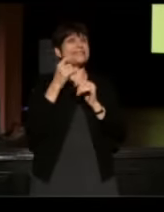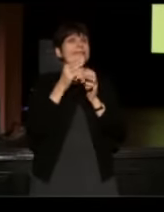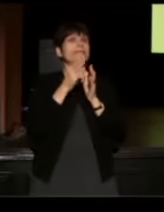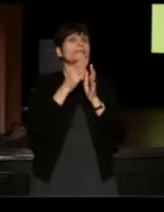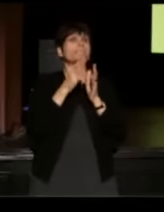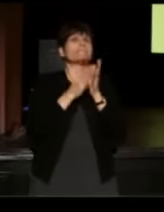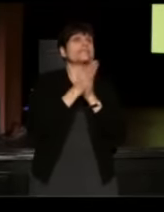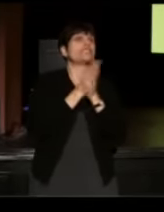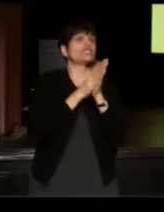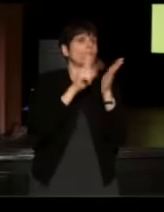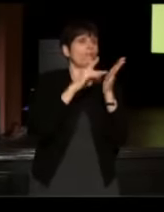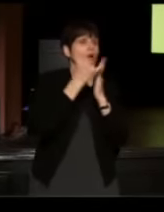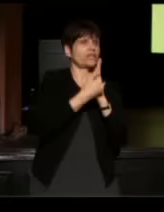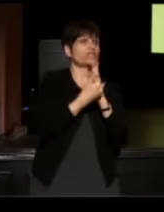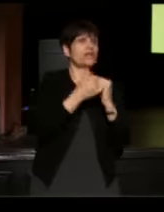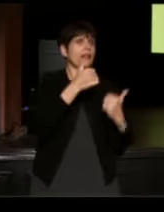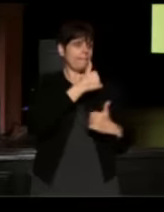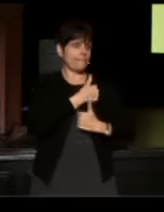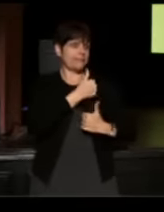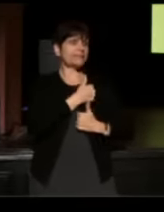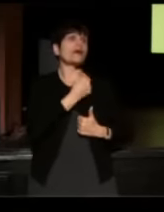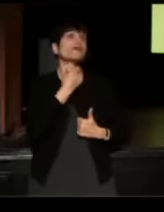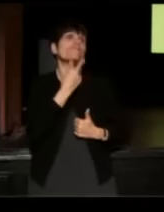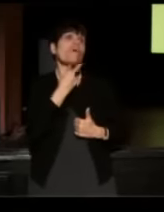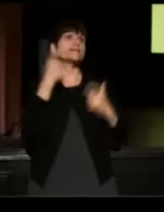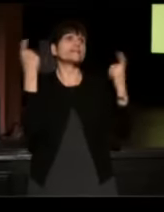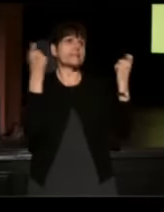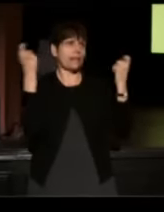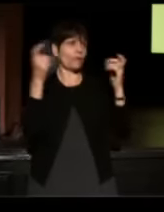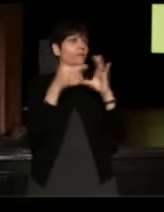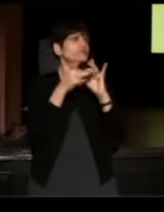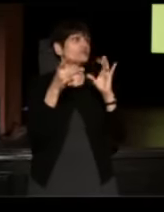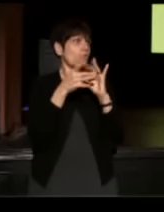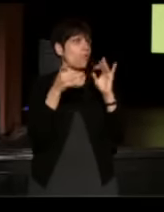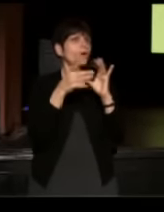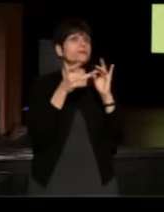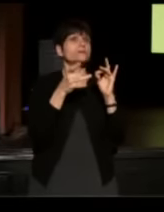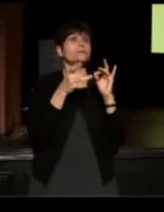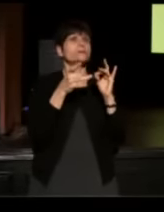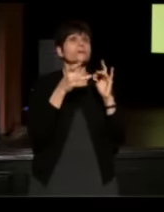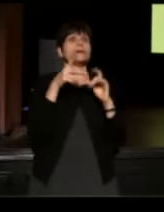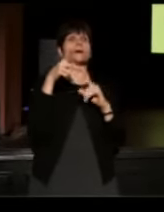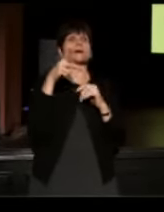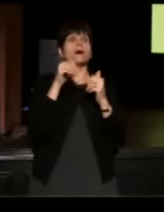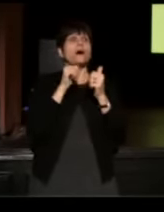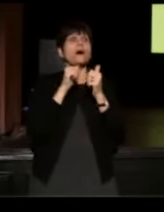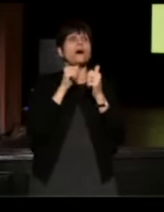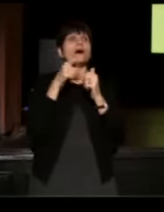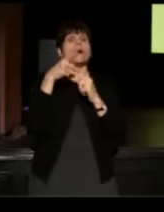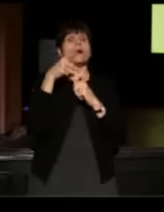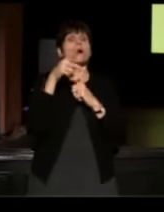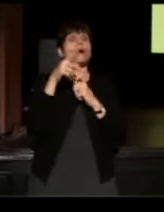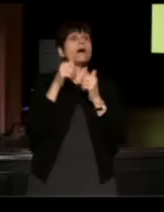One is the Military Voices initiative celebrating the stories of post-9-11 vets and their families